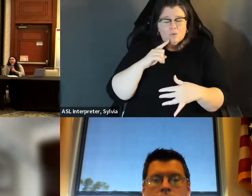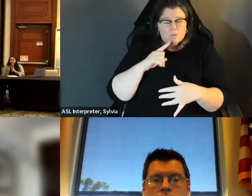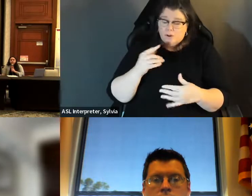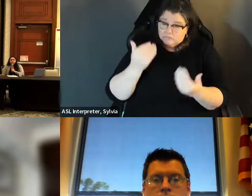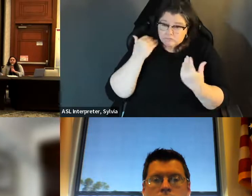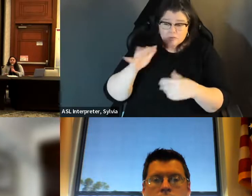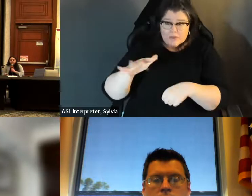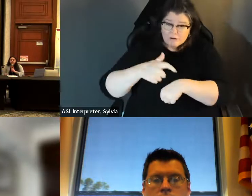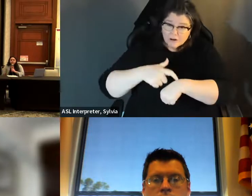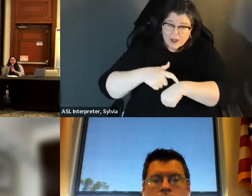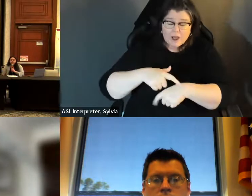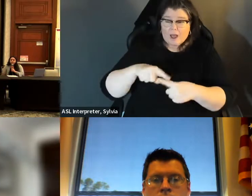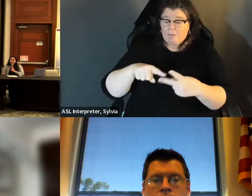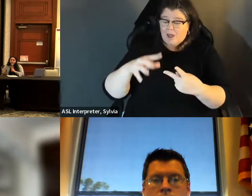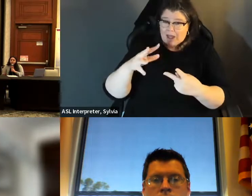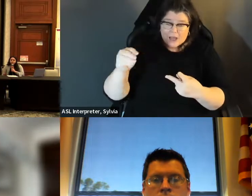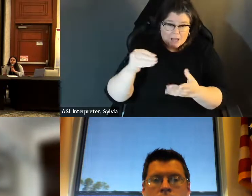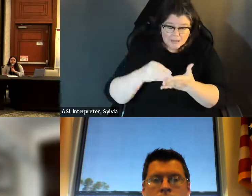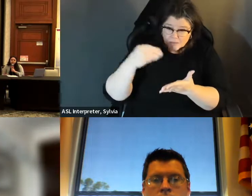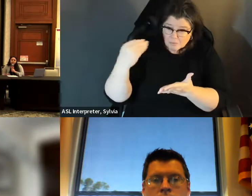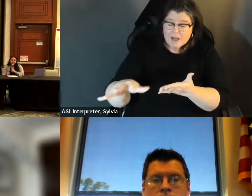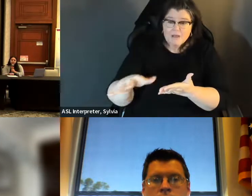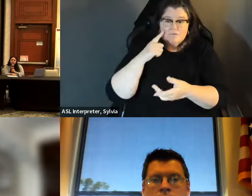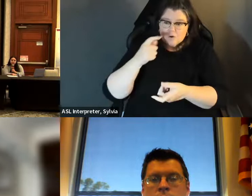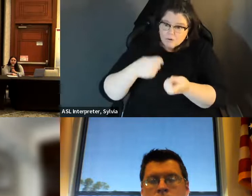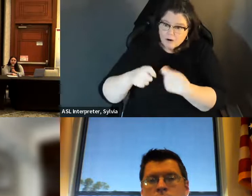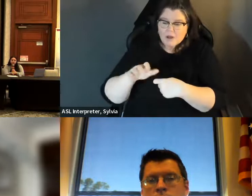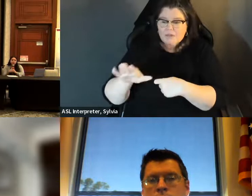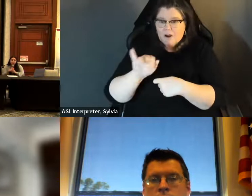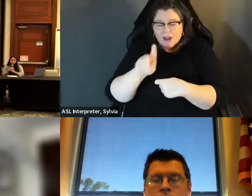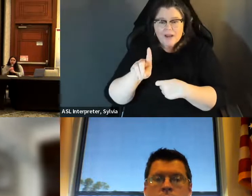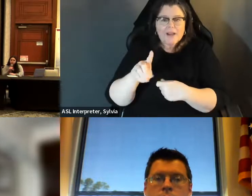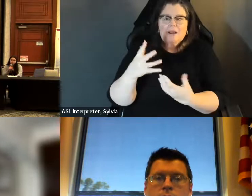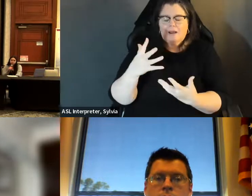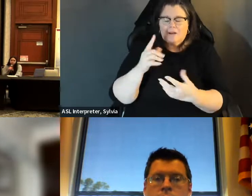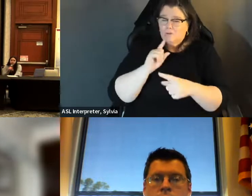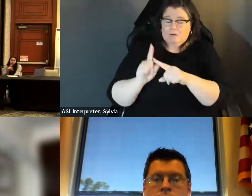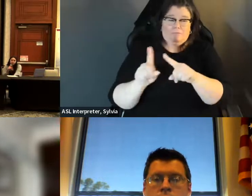with the process of being able to change your flame is incredibly time consuming and expensive. Id being able to help with the process of being able to change your name, is incredibly time consuming and expensive, and it depends on really where you live.